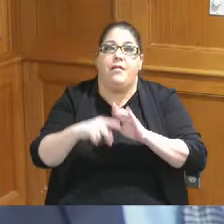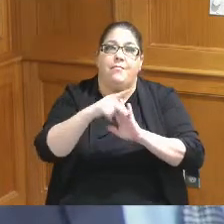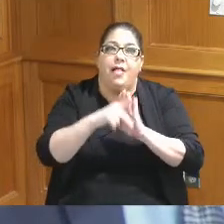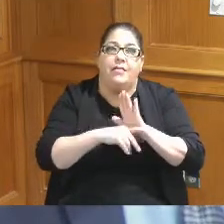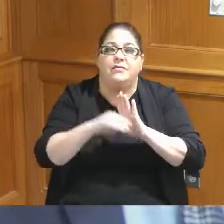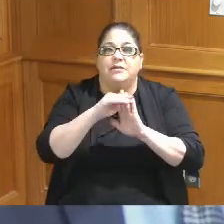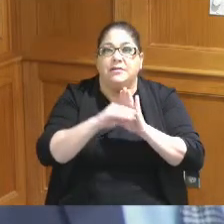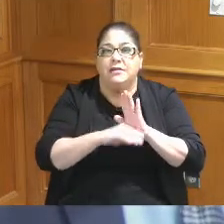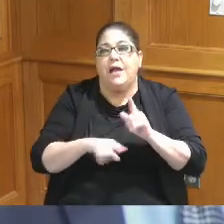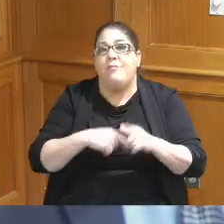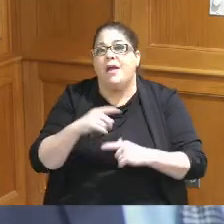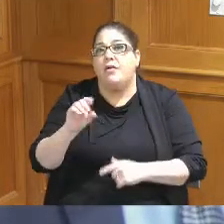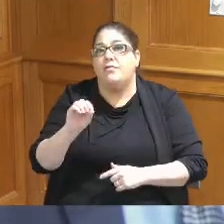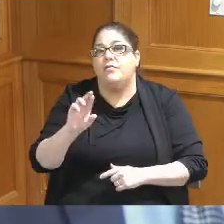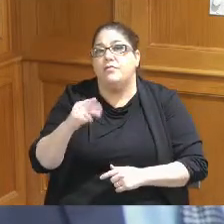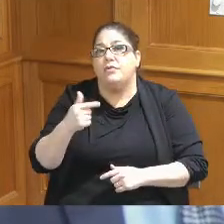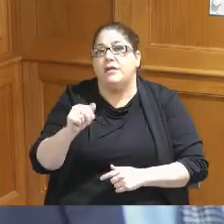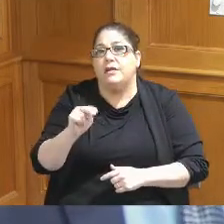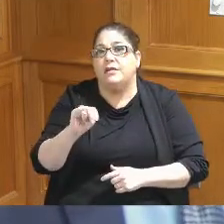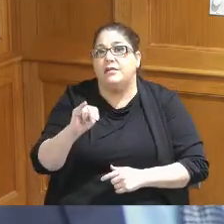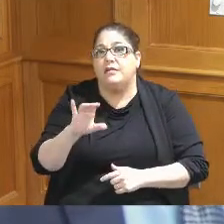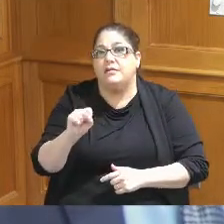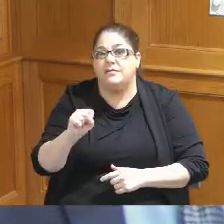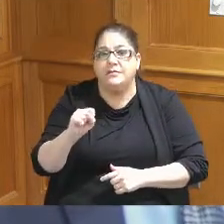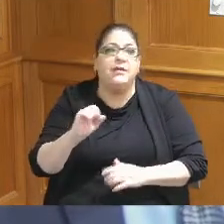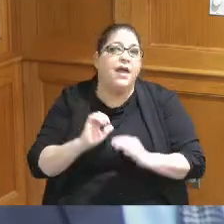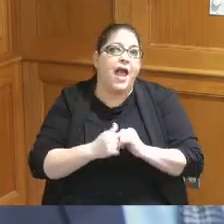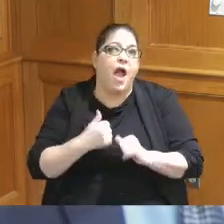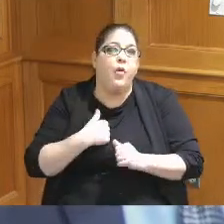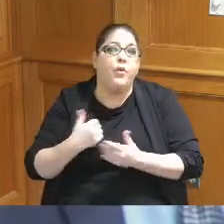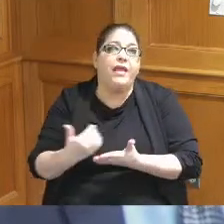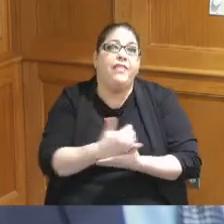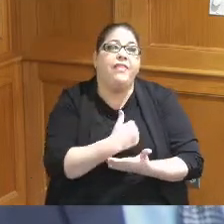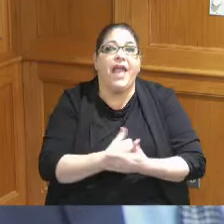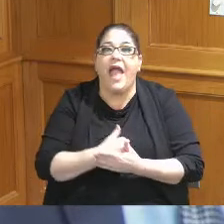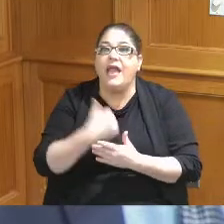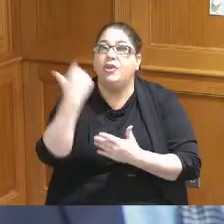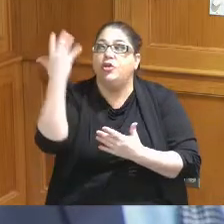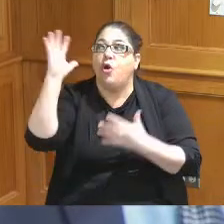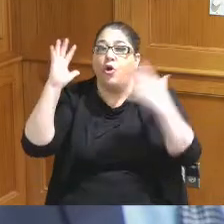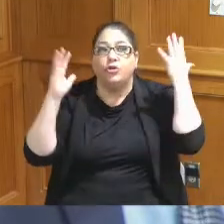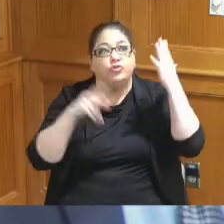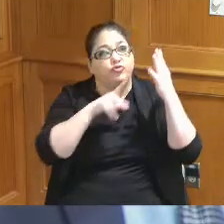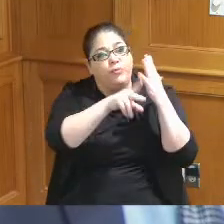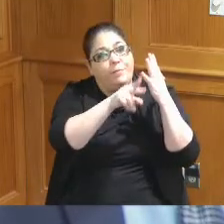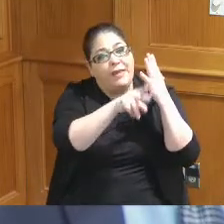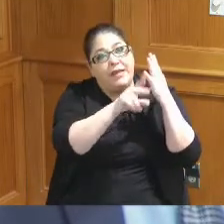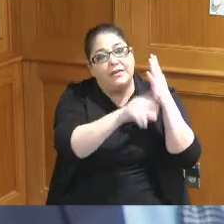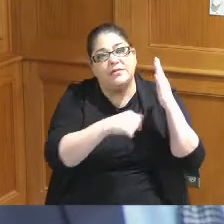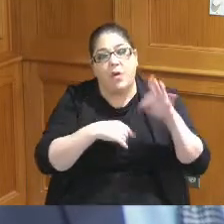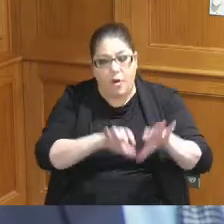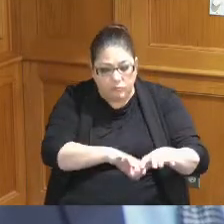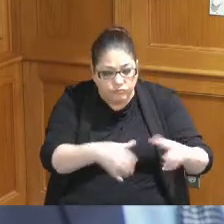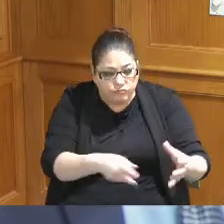Organics and about how we collect yard trimmings and food waste in a very comprehensive way because